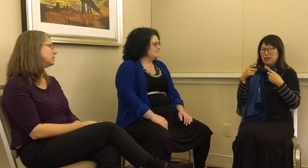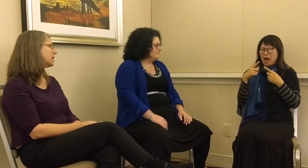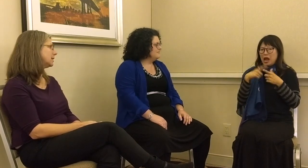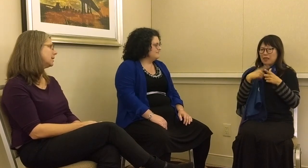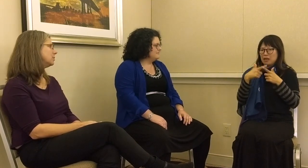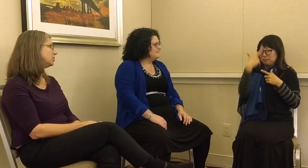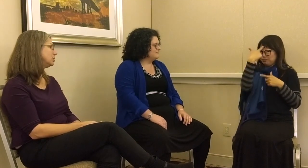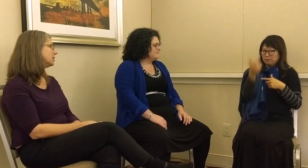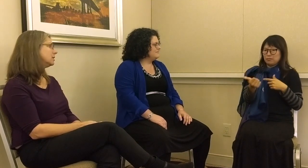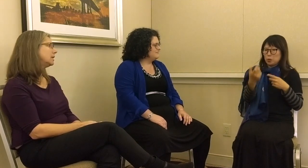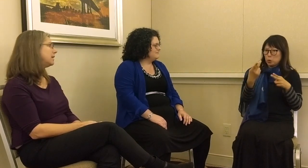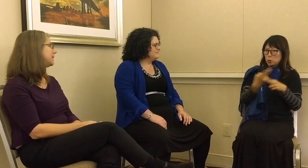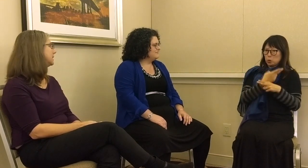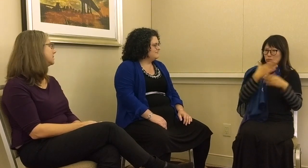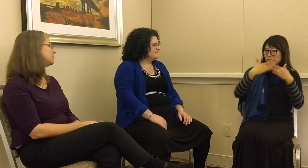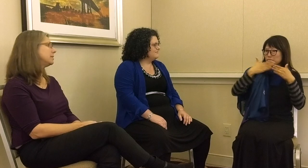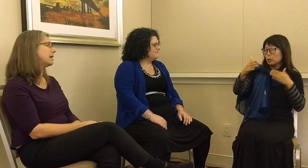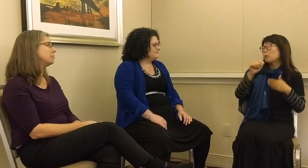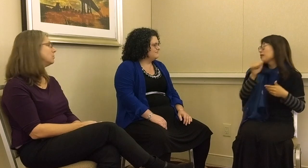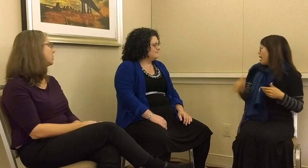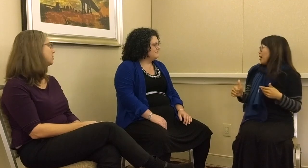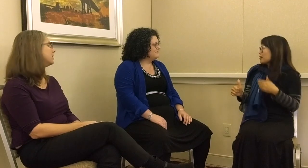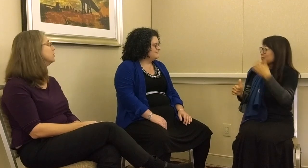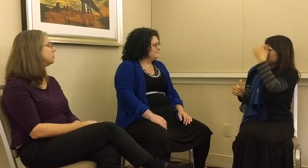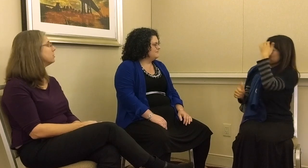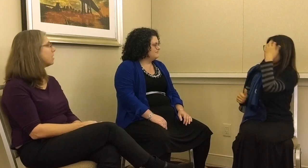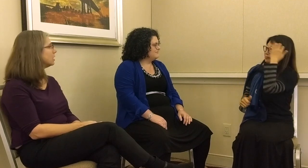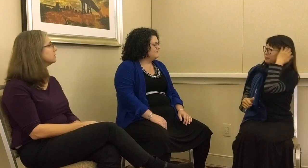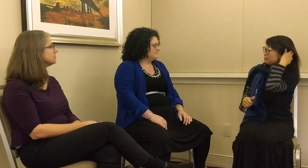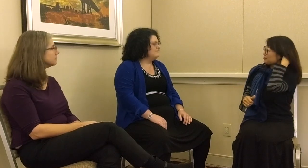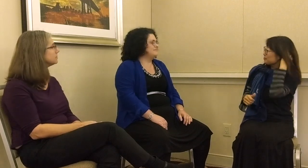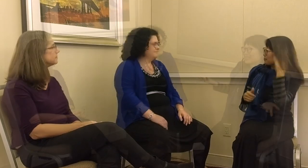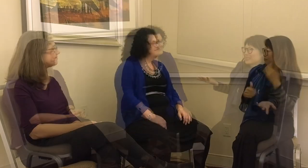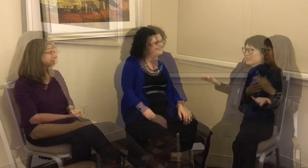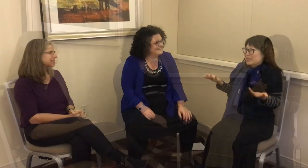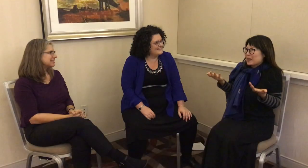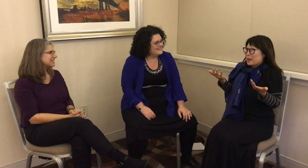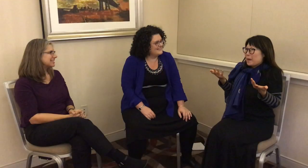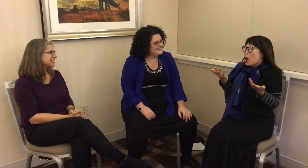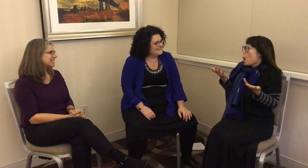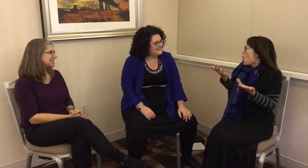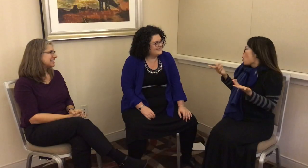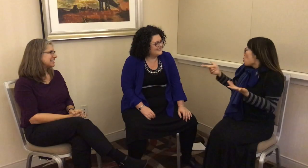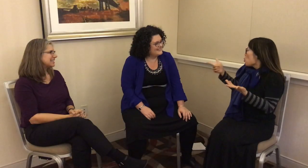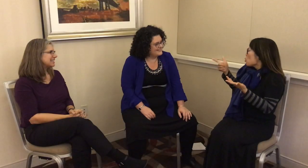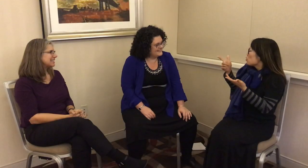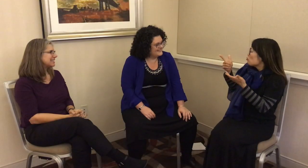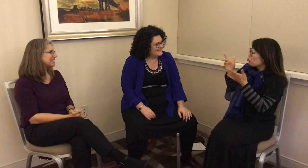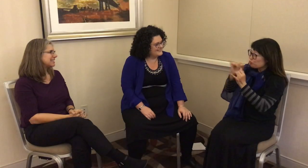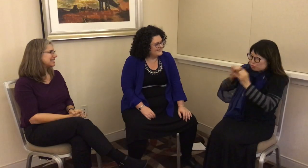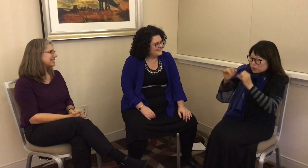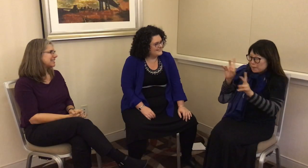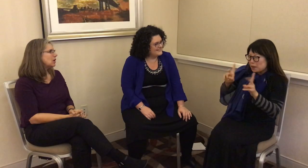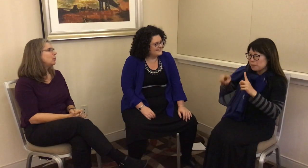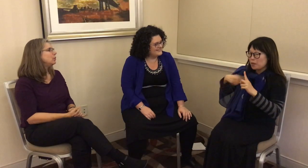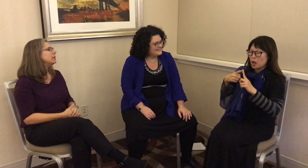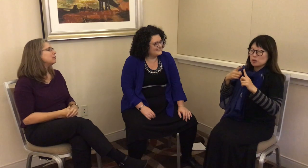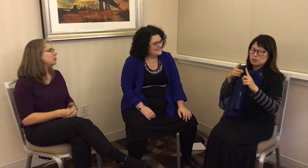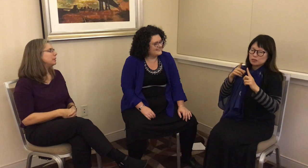learn sign language. Then, it’s up to them whether they use it or not. When you interview